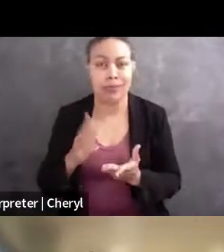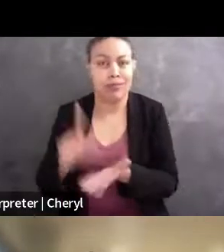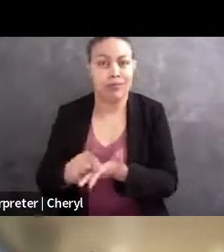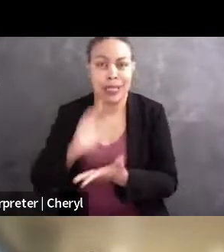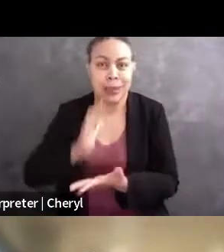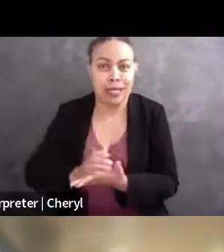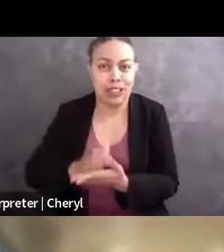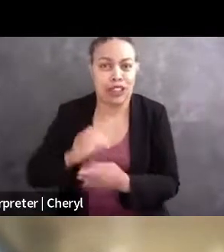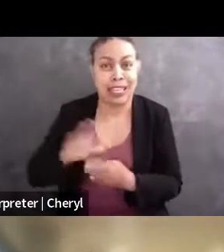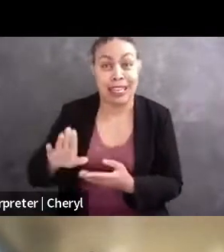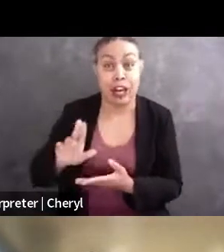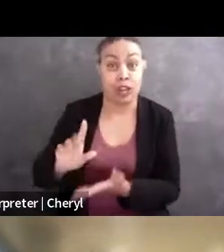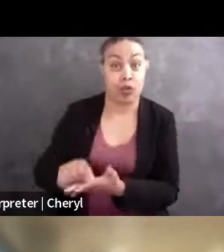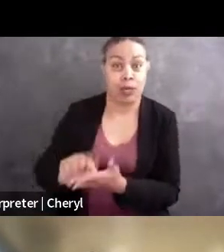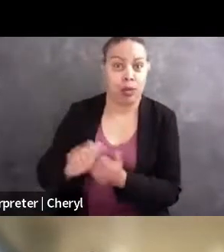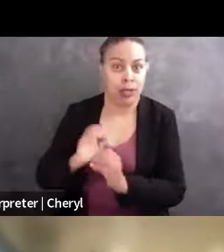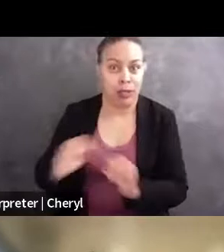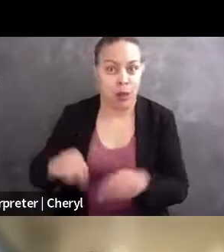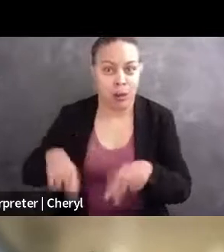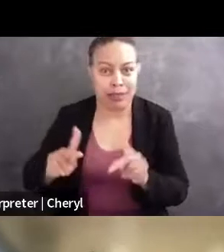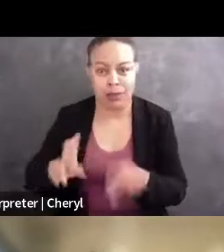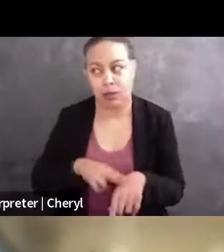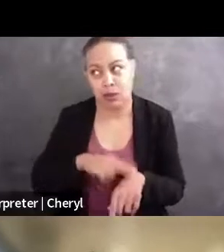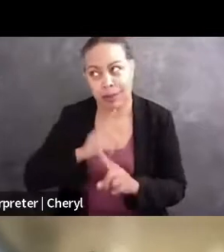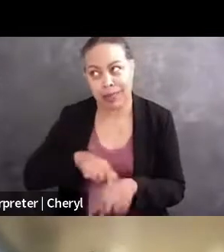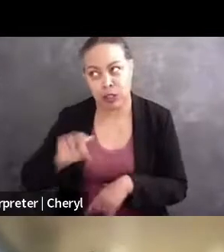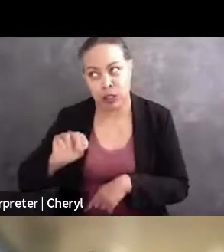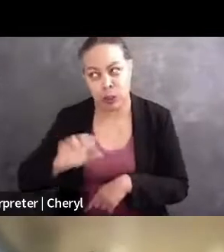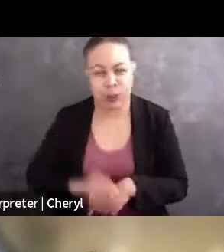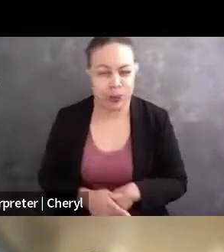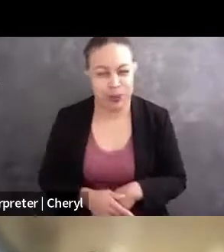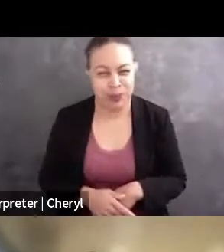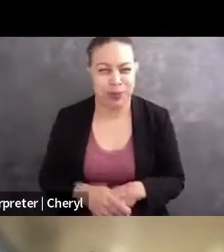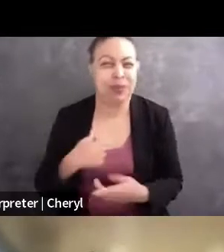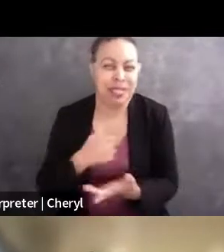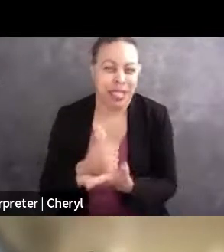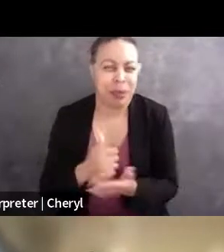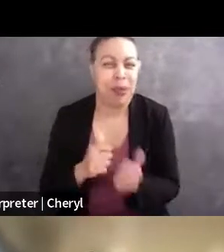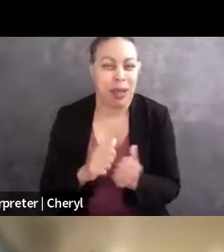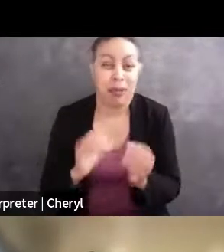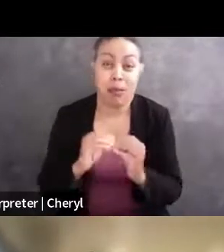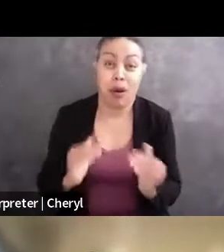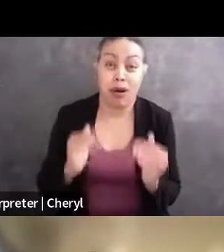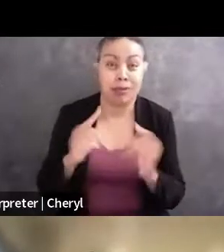without permission, and the answer is normally no. We help with more complicated matters of censorship.